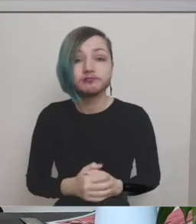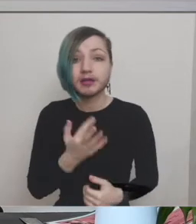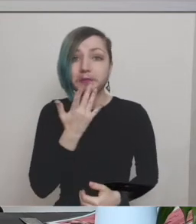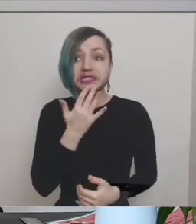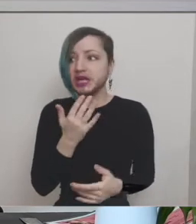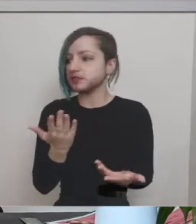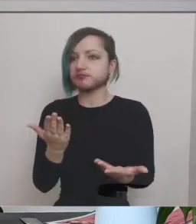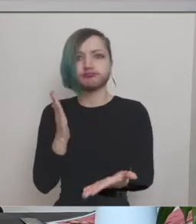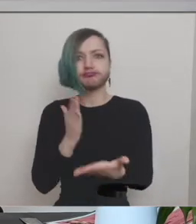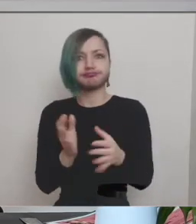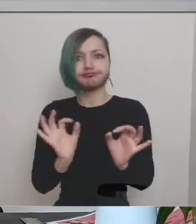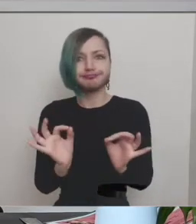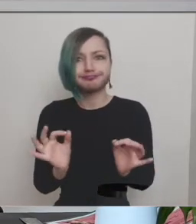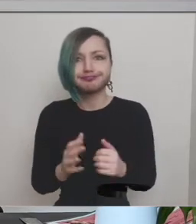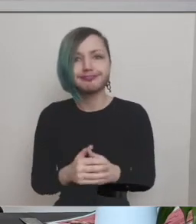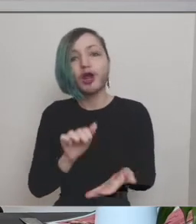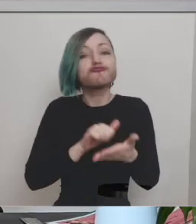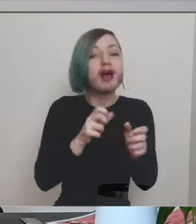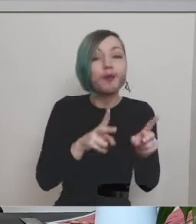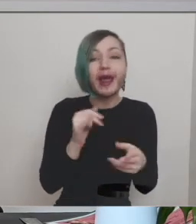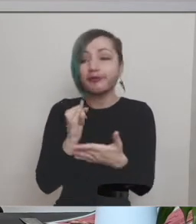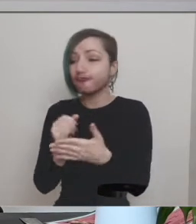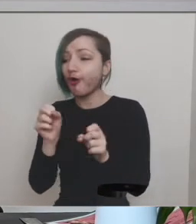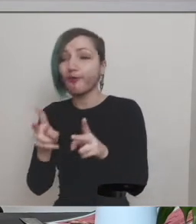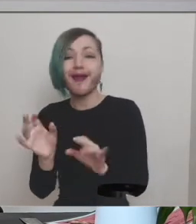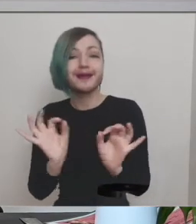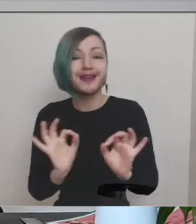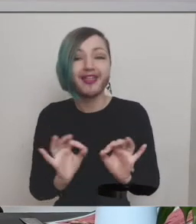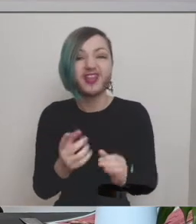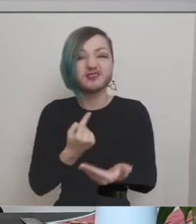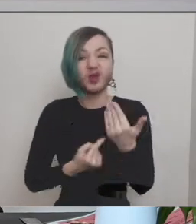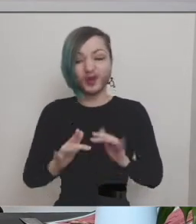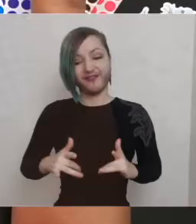there's no right or wrong way of doing it it's just about what feels right to you